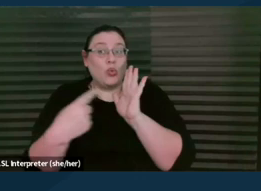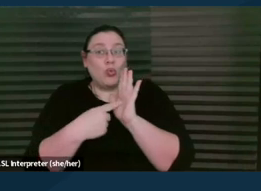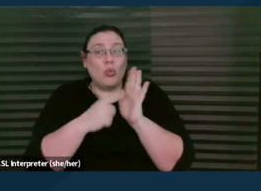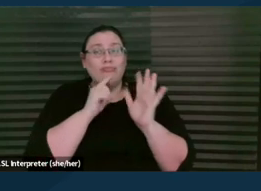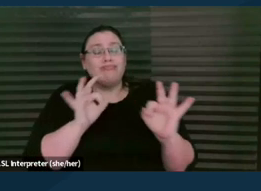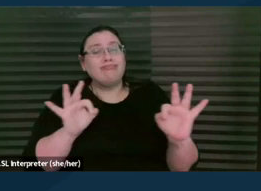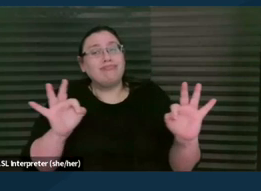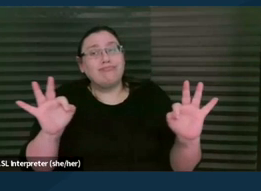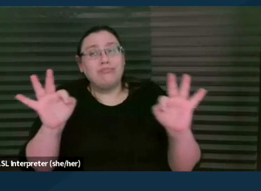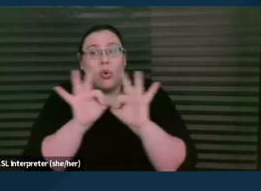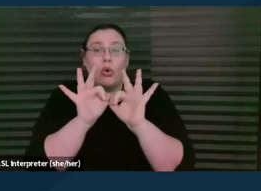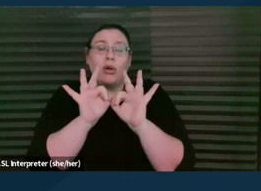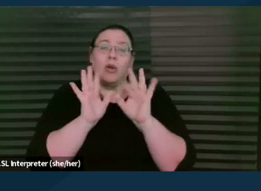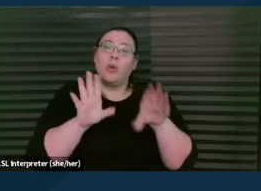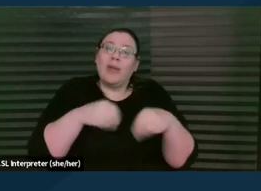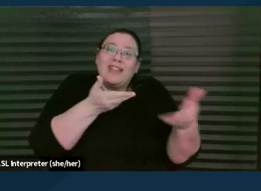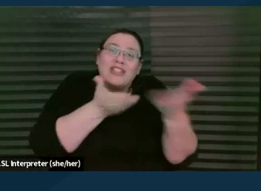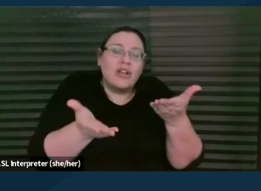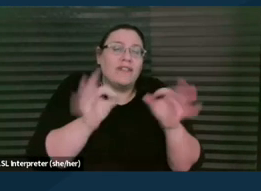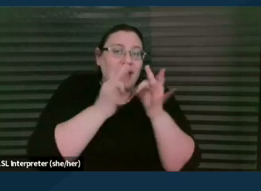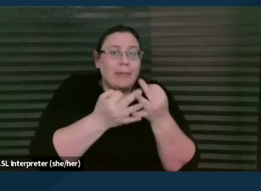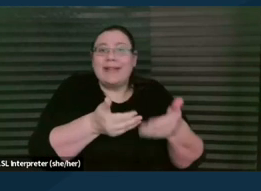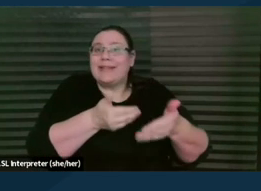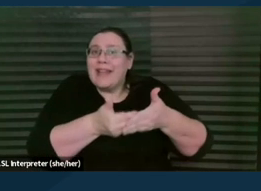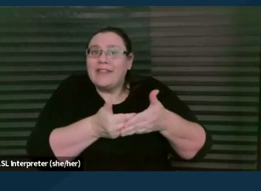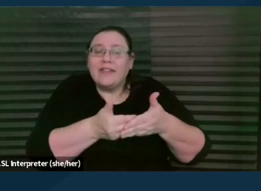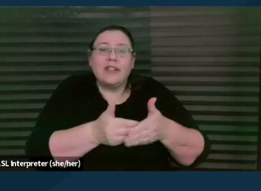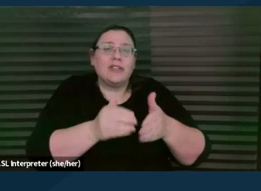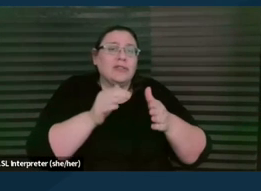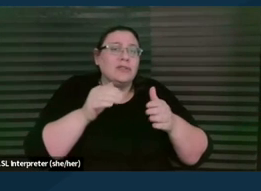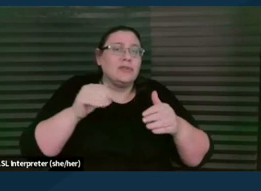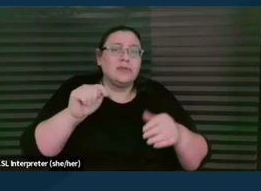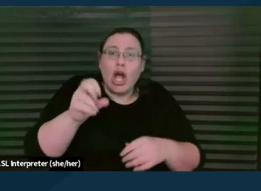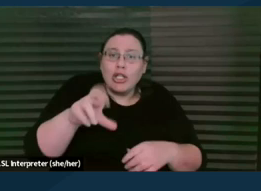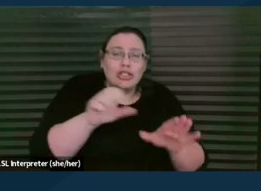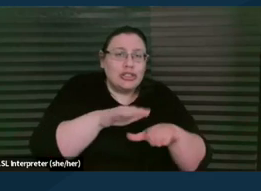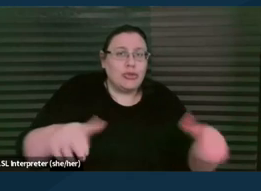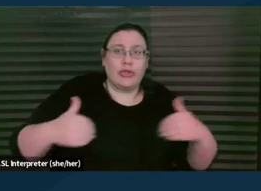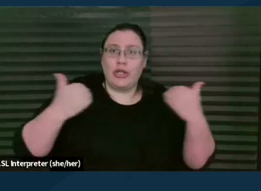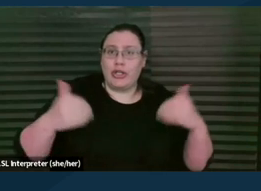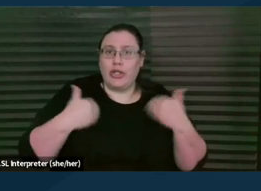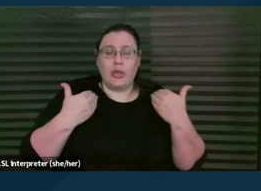We serve families of infants, toddlers, children and youth with disabilities anywhere from birth to 26